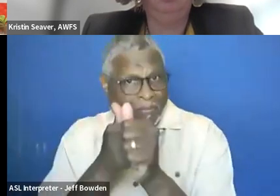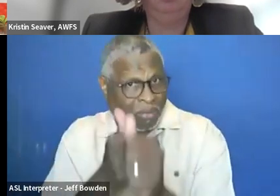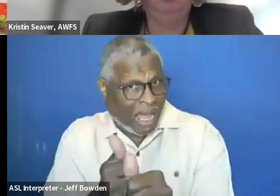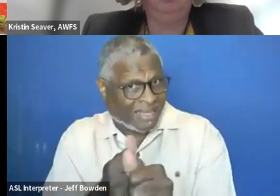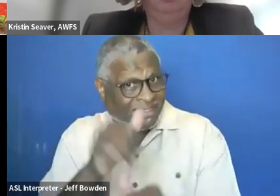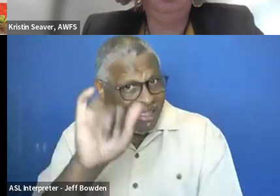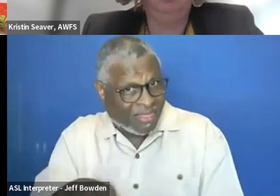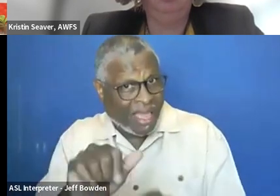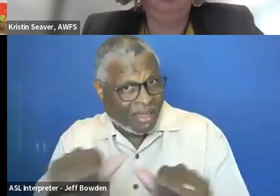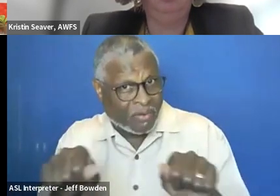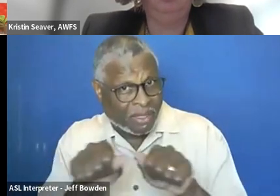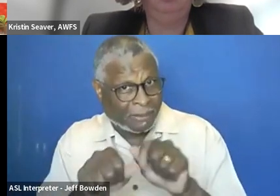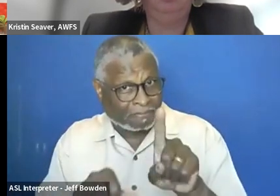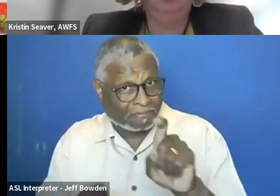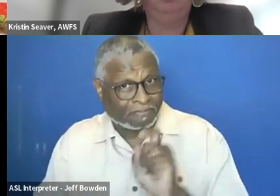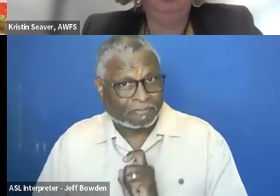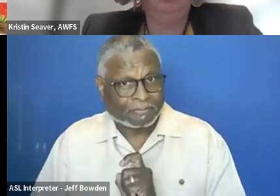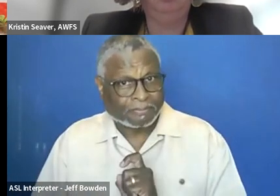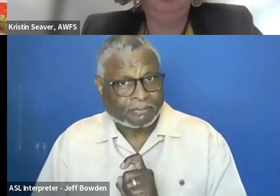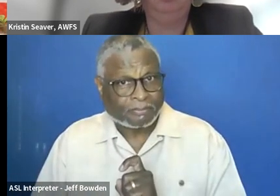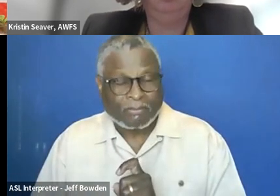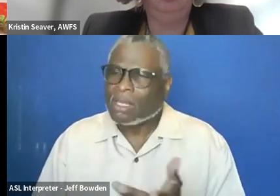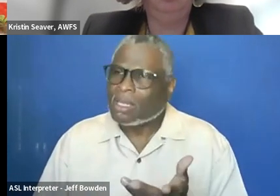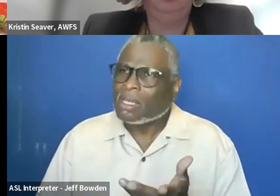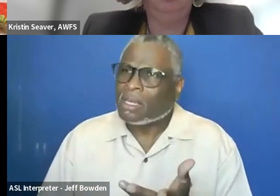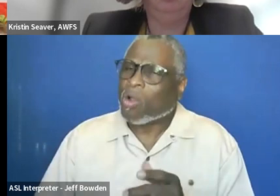It is one tool that can help.